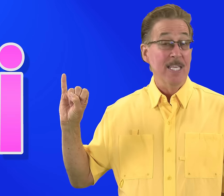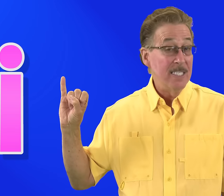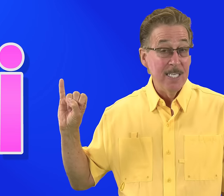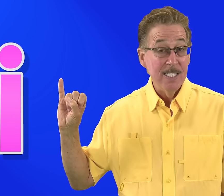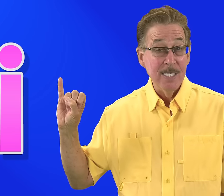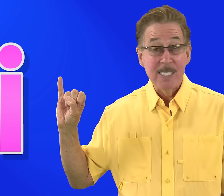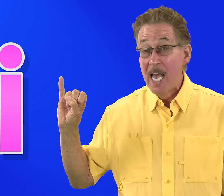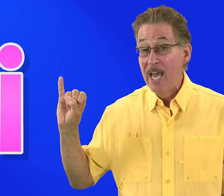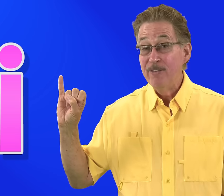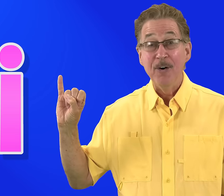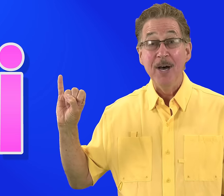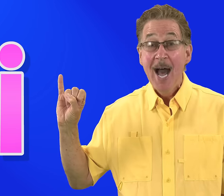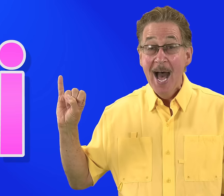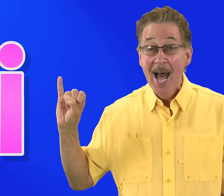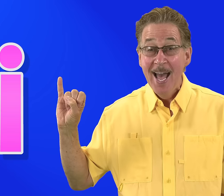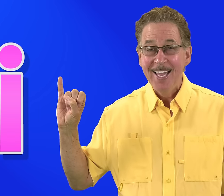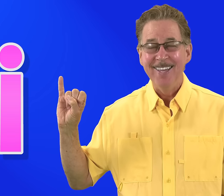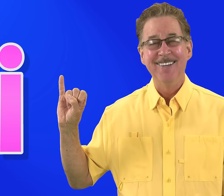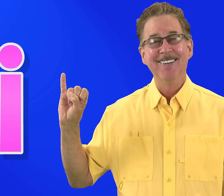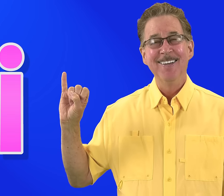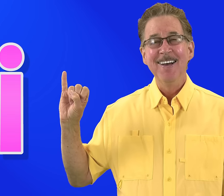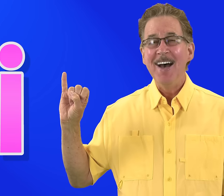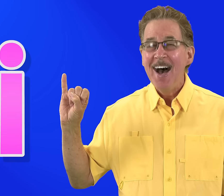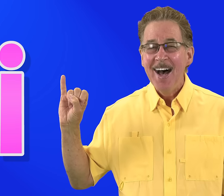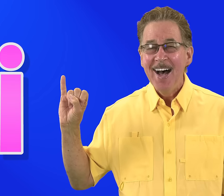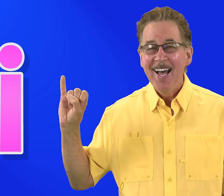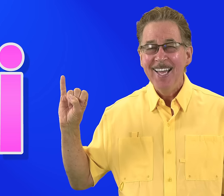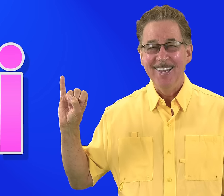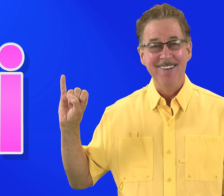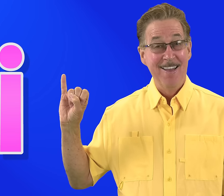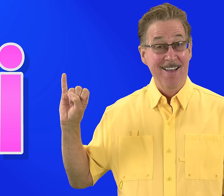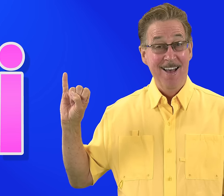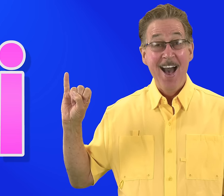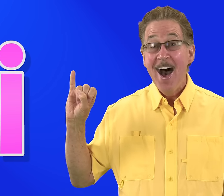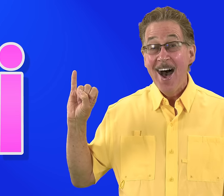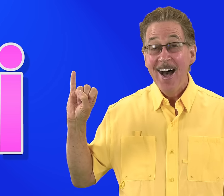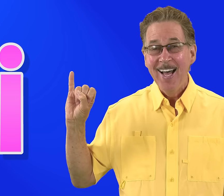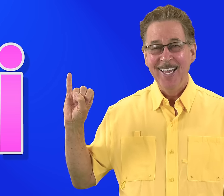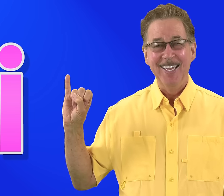This is the sign for I i, I i, I i